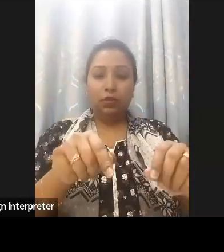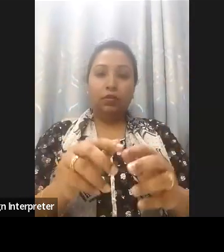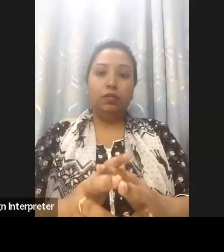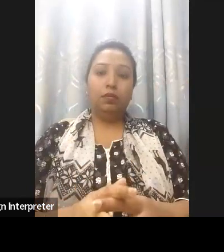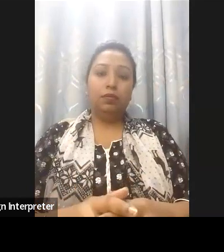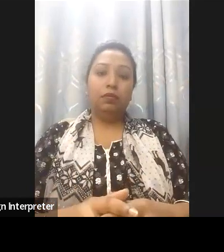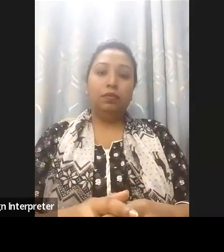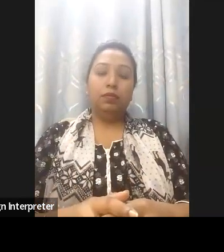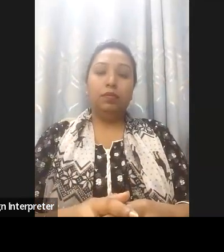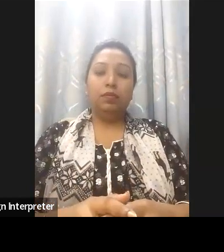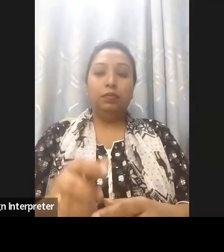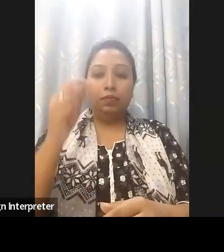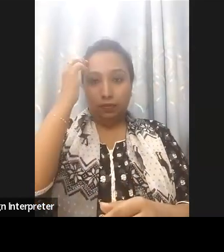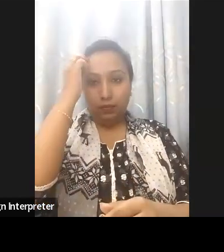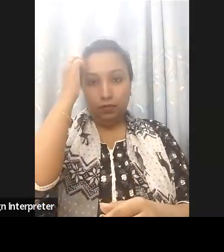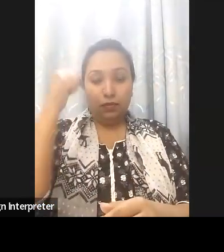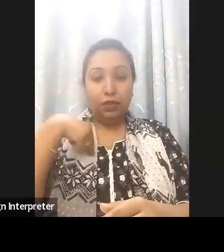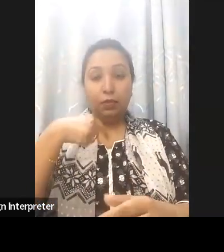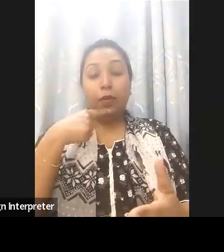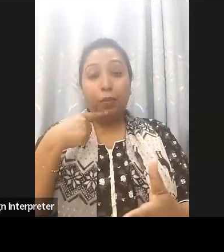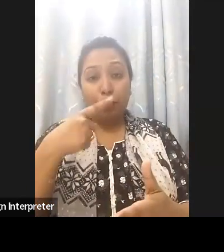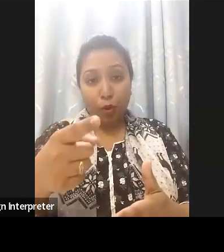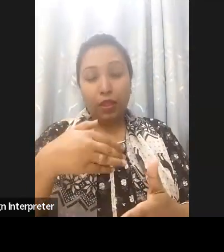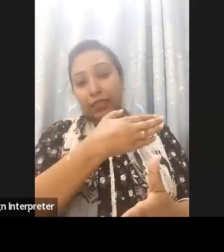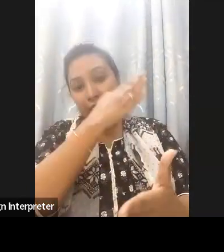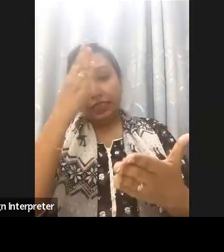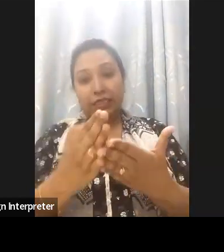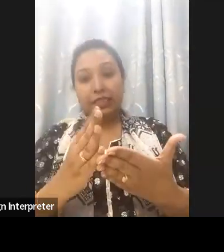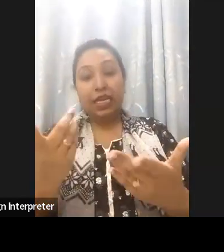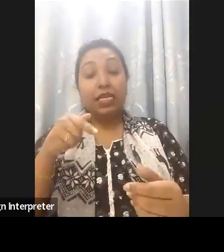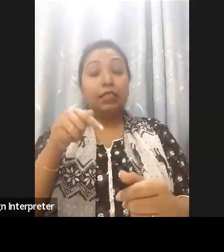emphasizing that digital inclusion for people with disabilities is not just a goal it is a necessity.